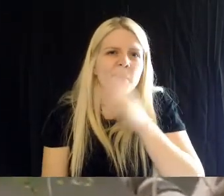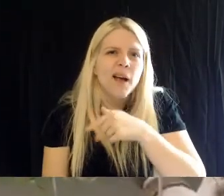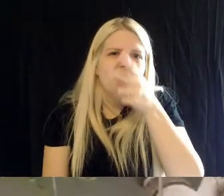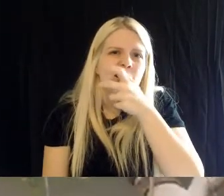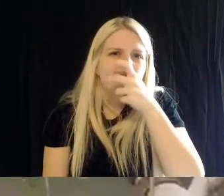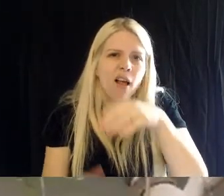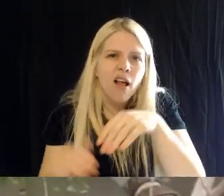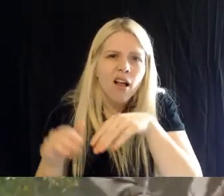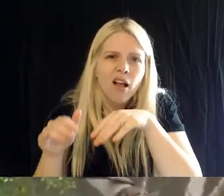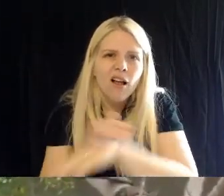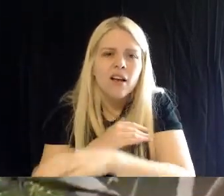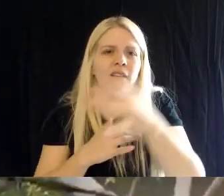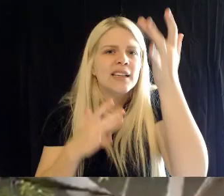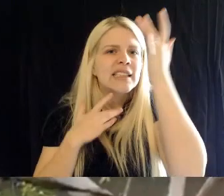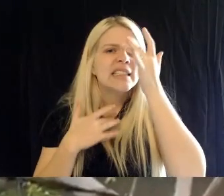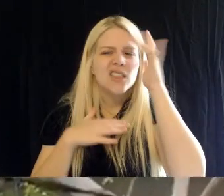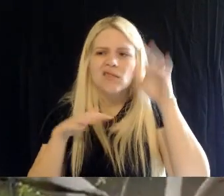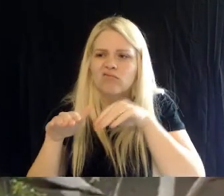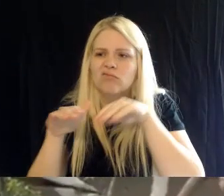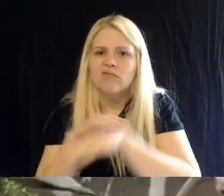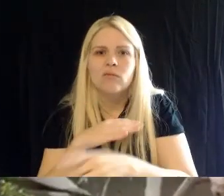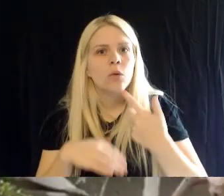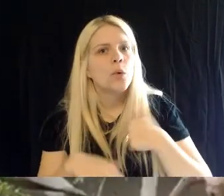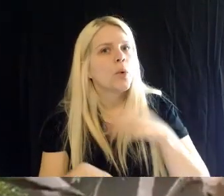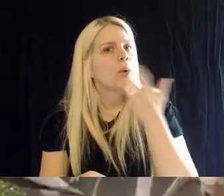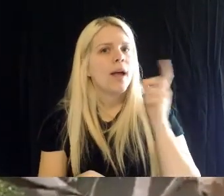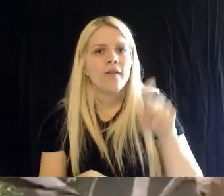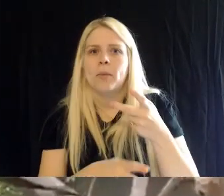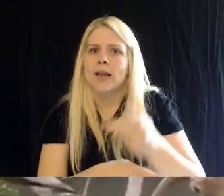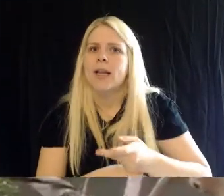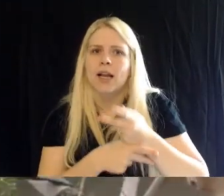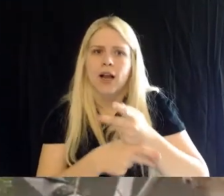to be really careful about how we treat those. You know, we have to be careful